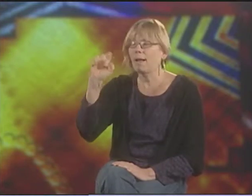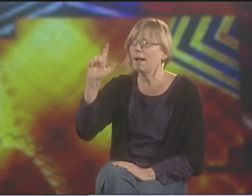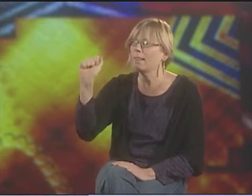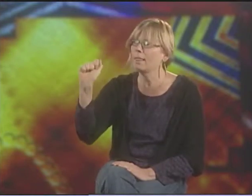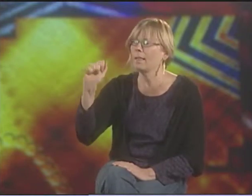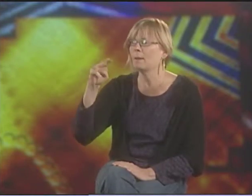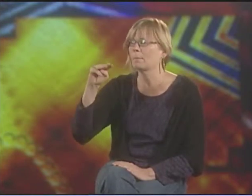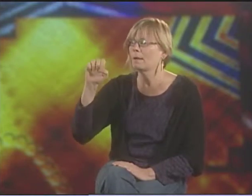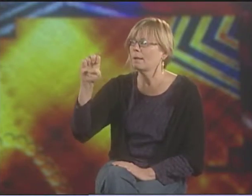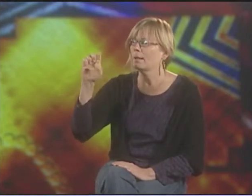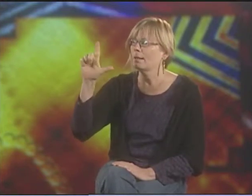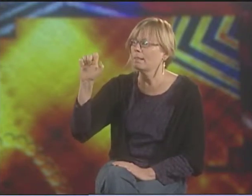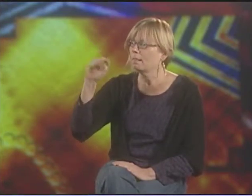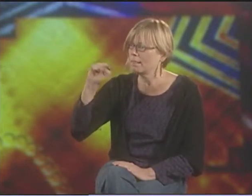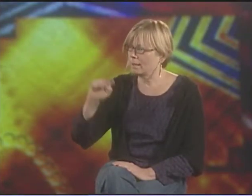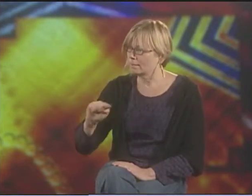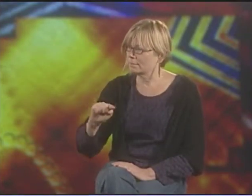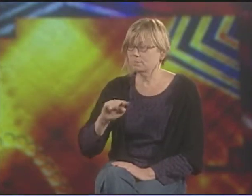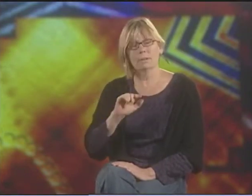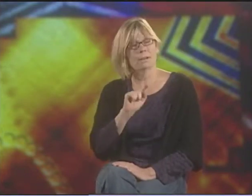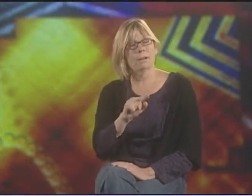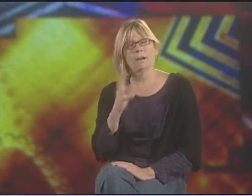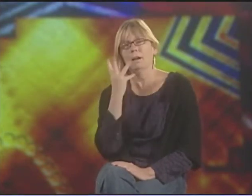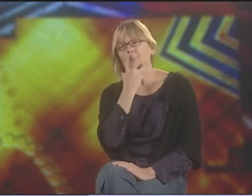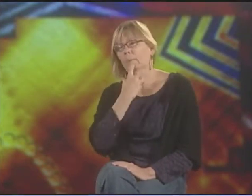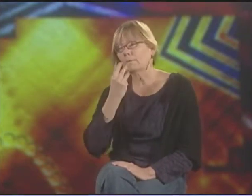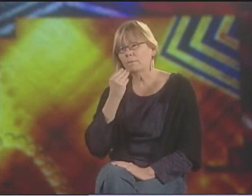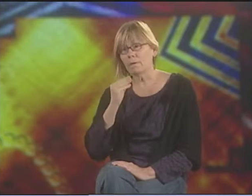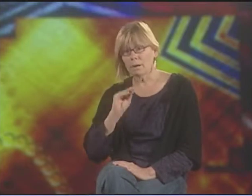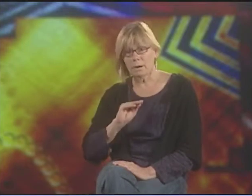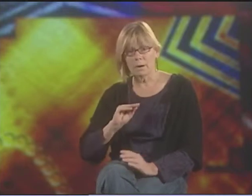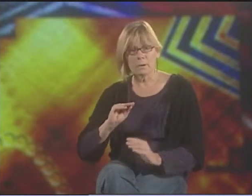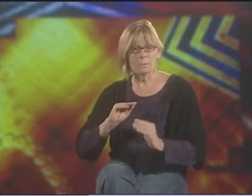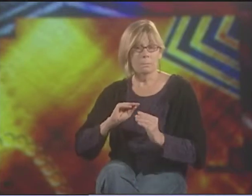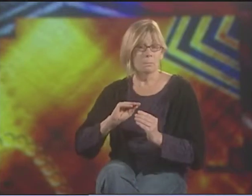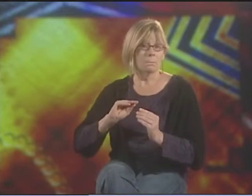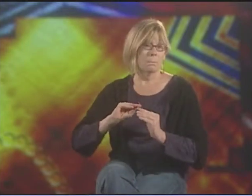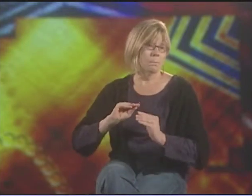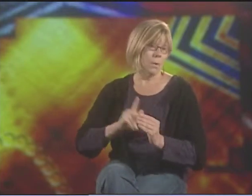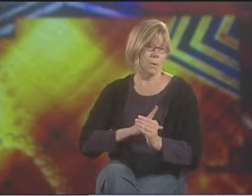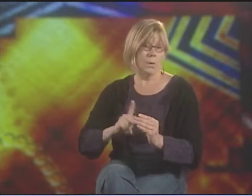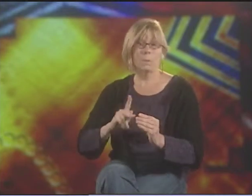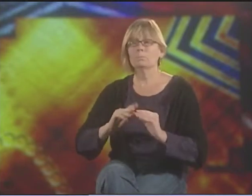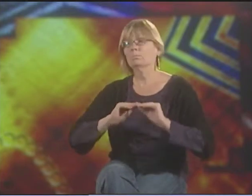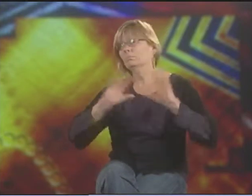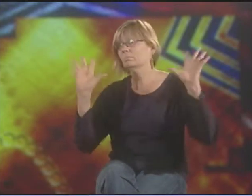"THE DOOR" BY ELLA MAE LENTZ, IT'S AN ABSOLUTELY BEAUTIFUL POEM.